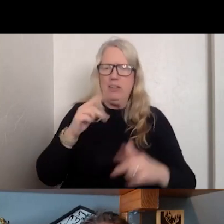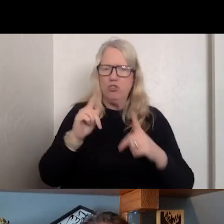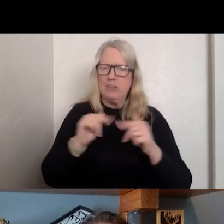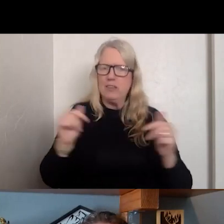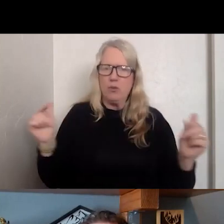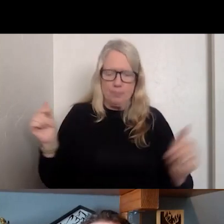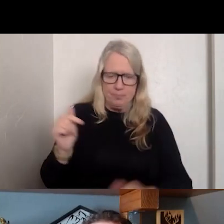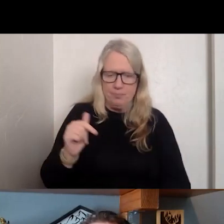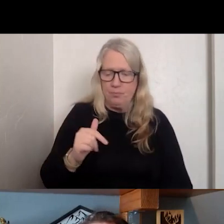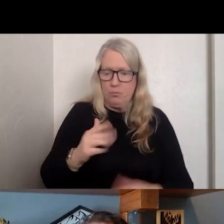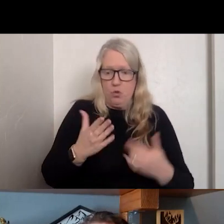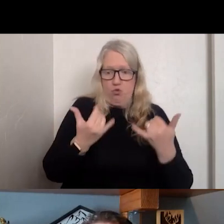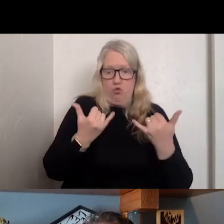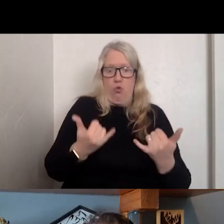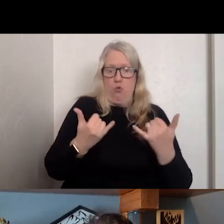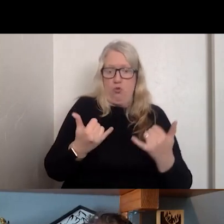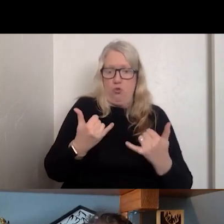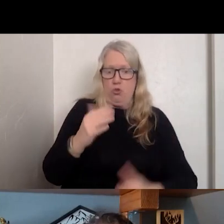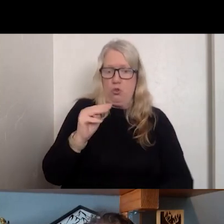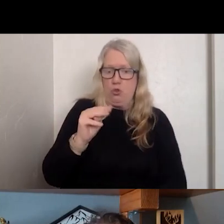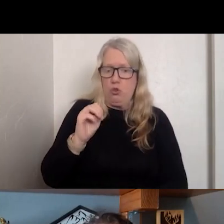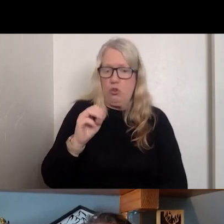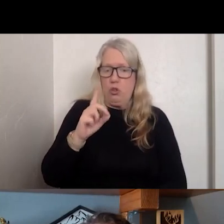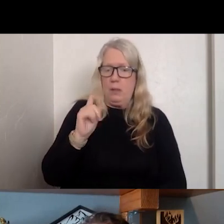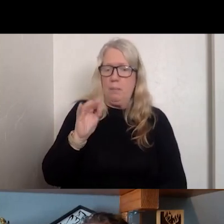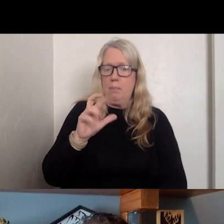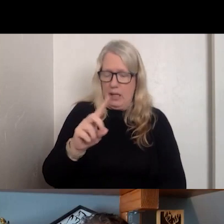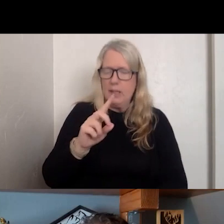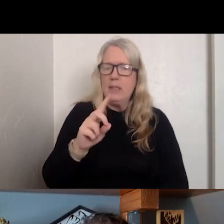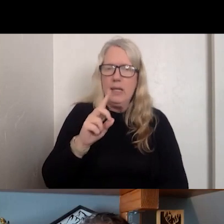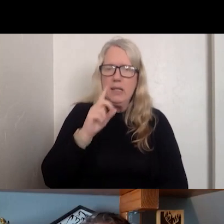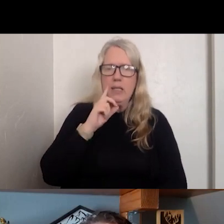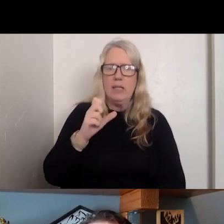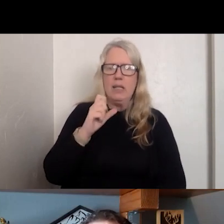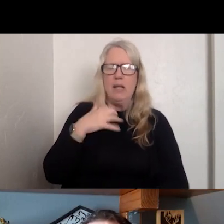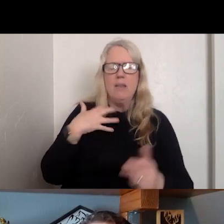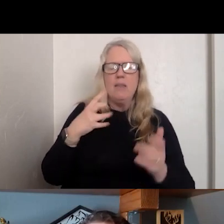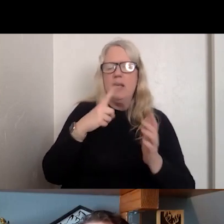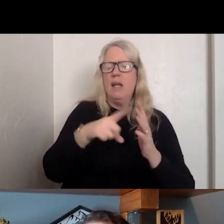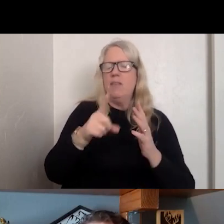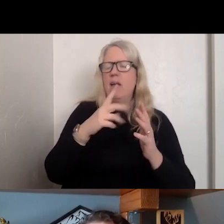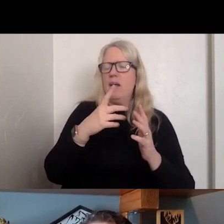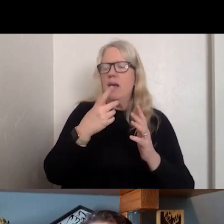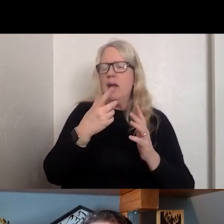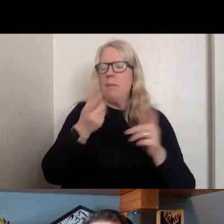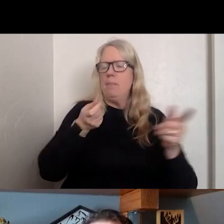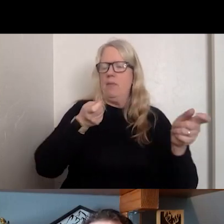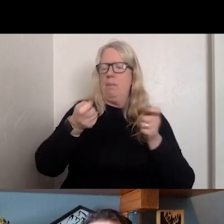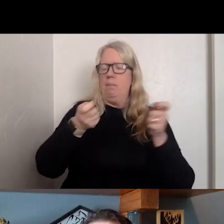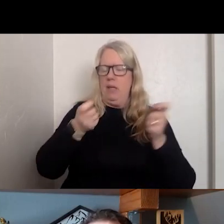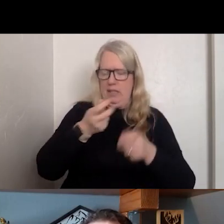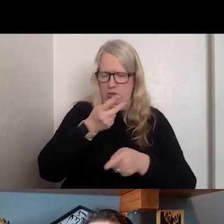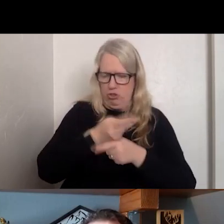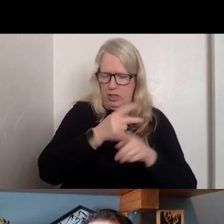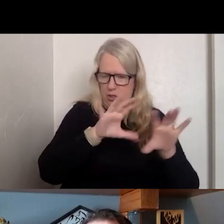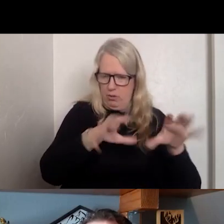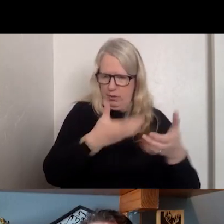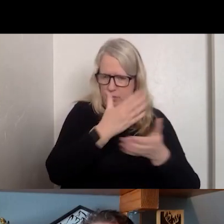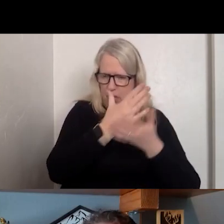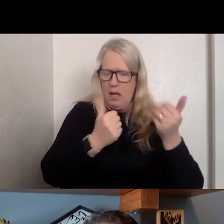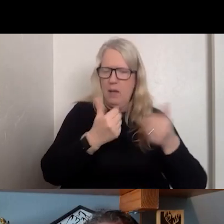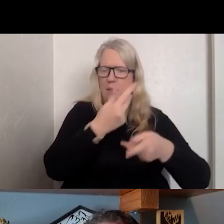OUR FIRST IS A MANAGED CARE ENTITY THAT OVERSEES OUTPATIENT.